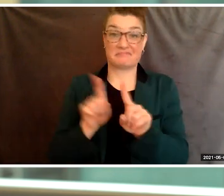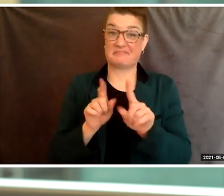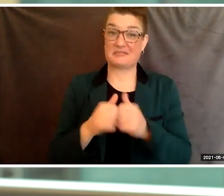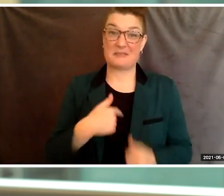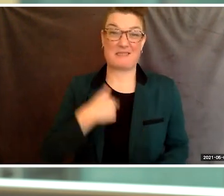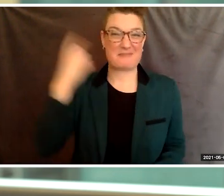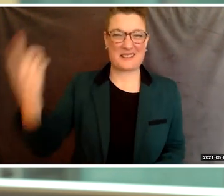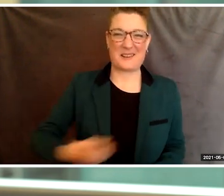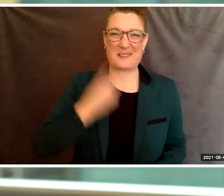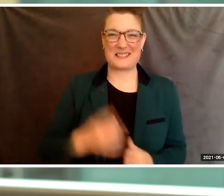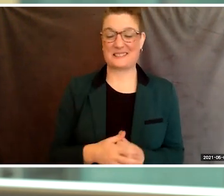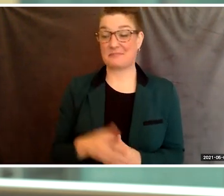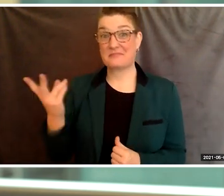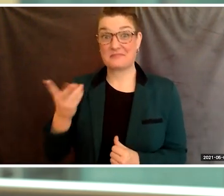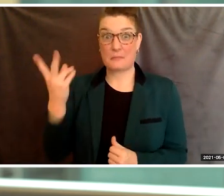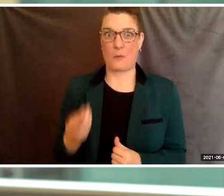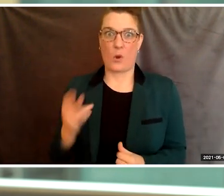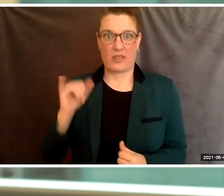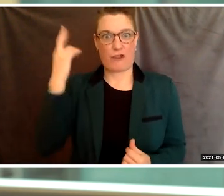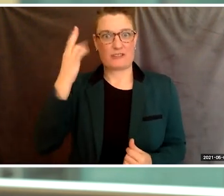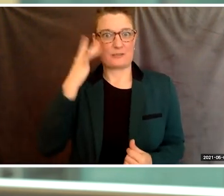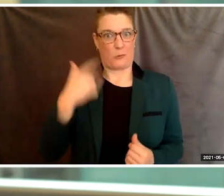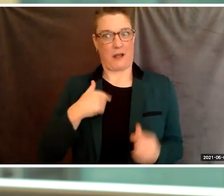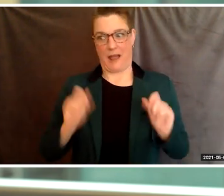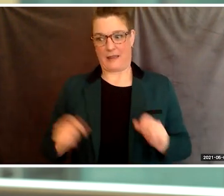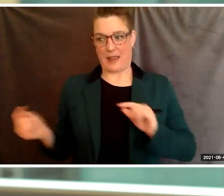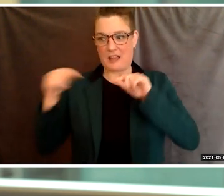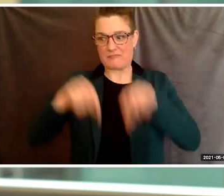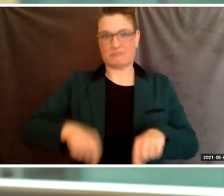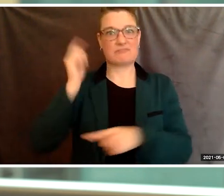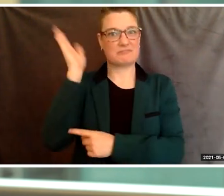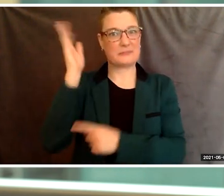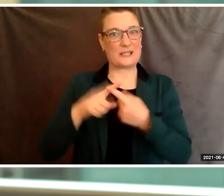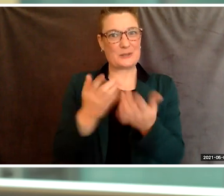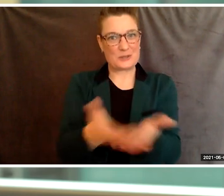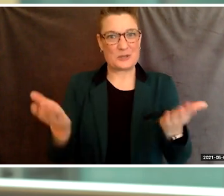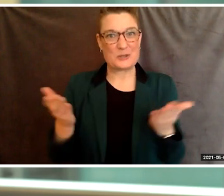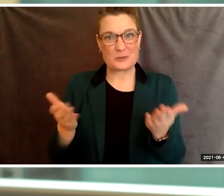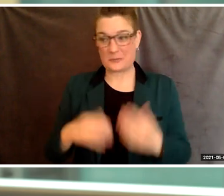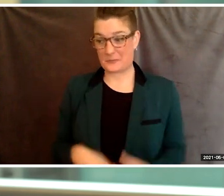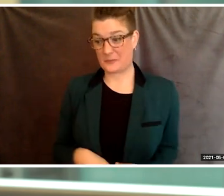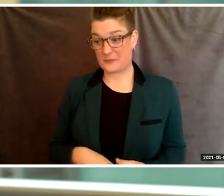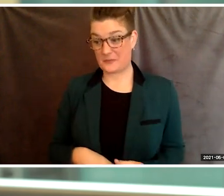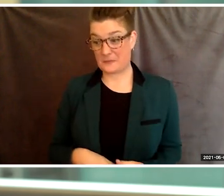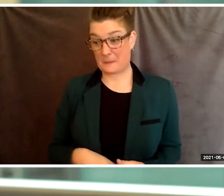Both of them are the reason I had the courage to come up here and speak to all of you. And if I leave you with anything,